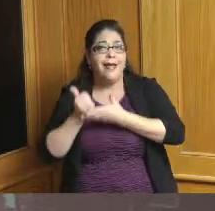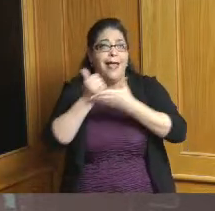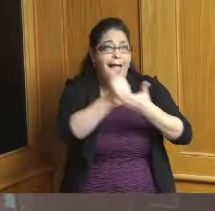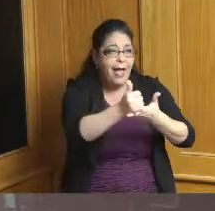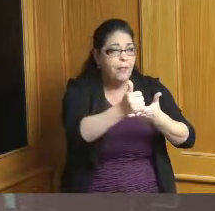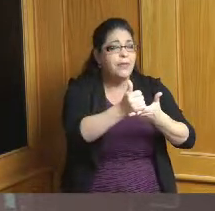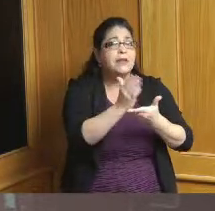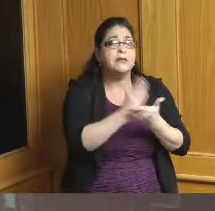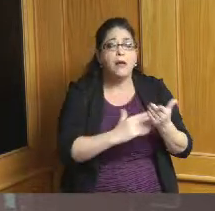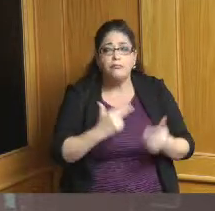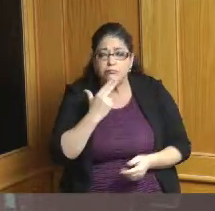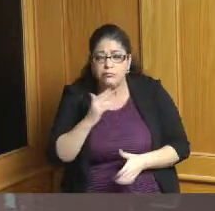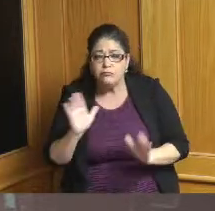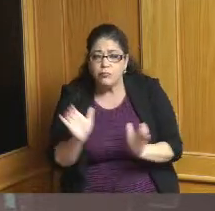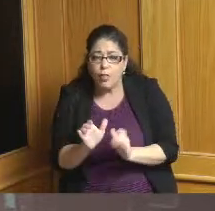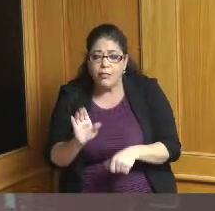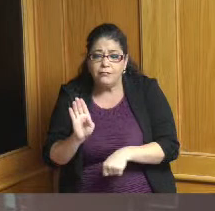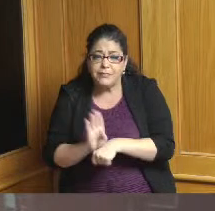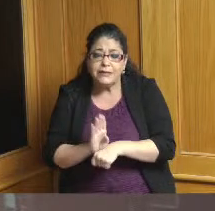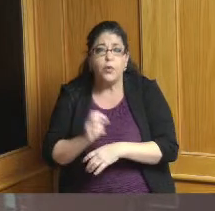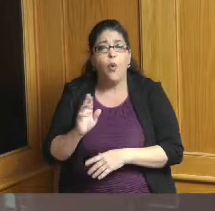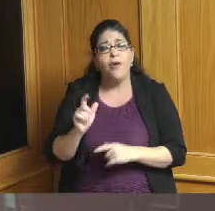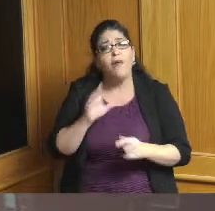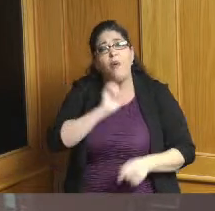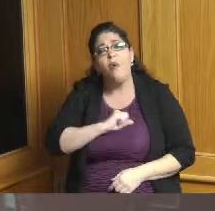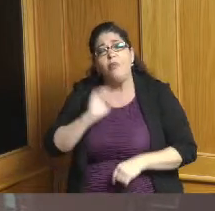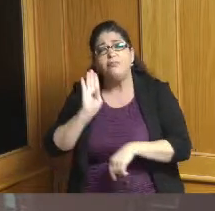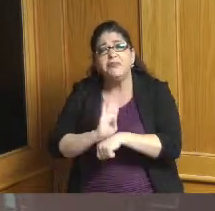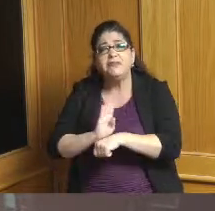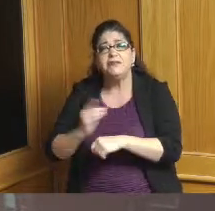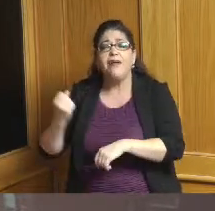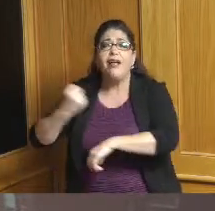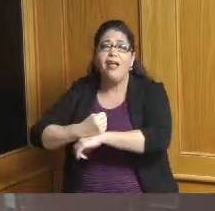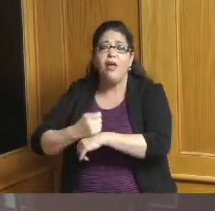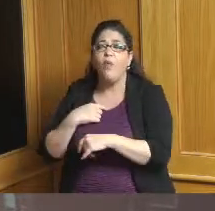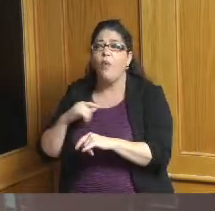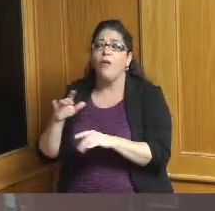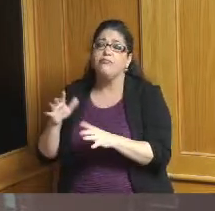commercial properties back to their highest and best possible use and strengthens the commercial